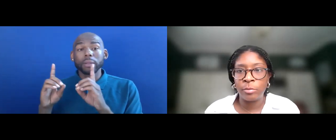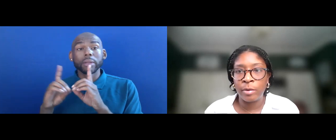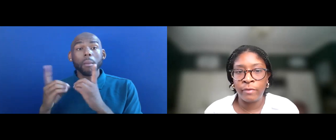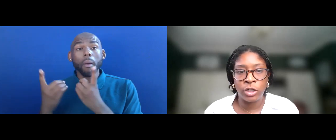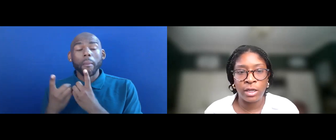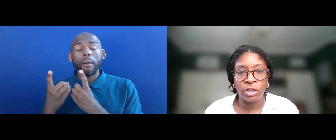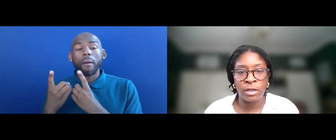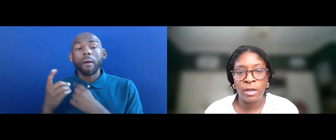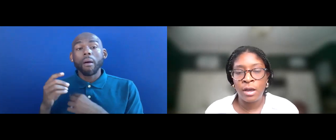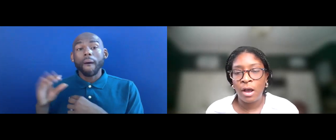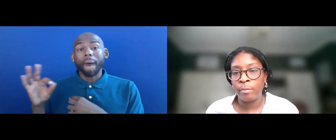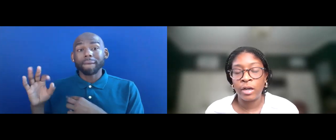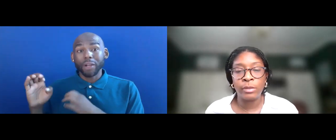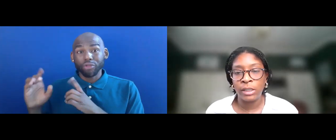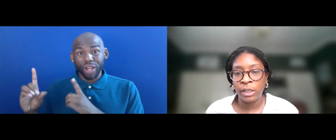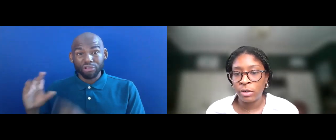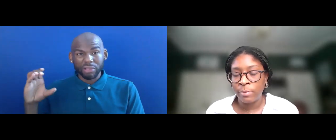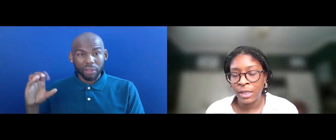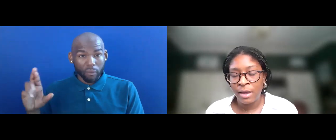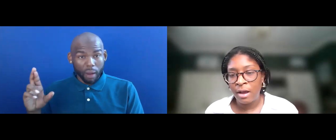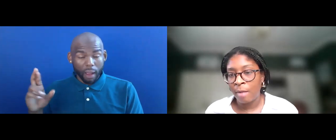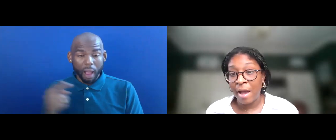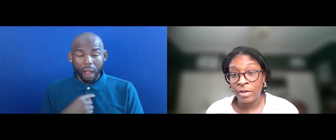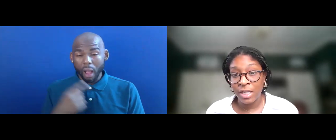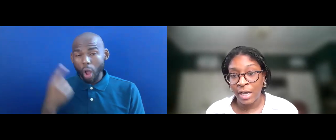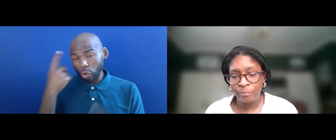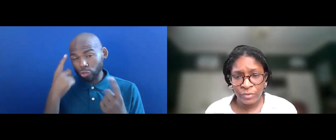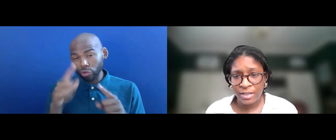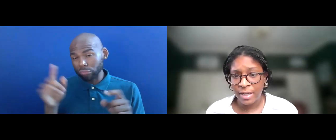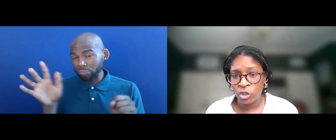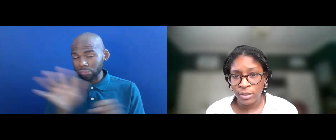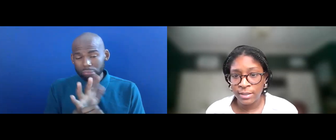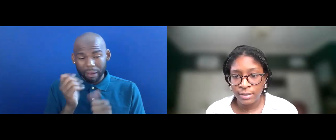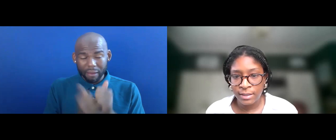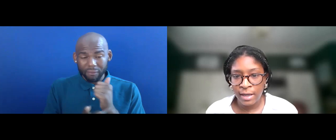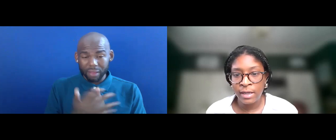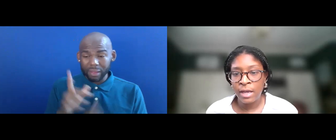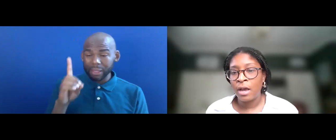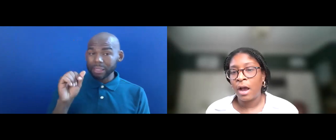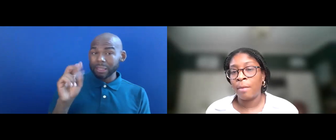DEPARTMENT OF EDUCATION, AGREE WITH EVERYTHING DAN JUST SAID.